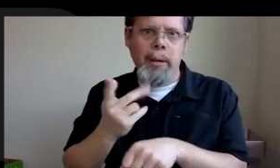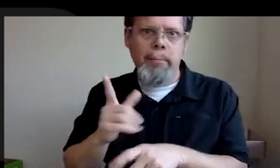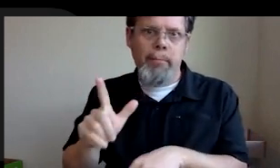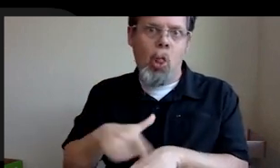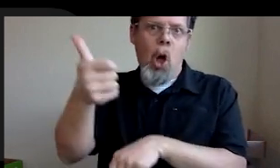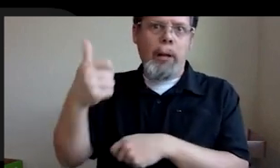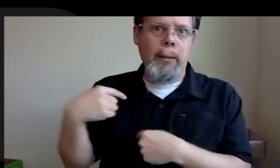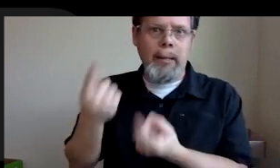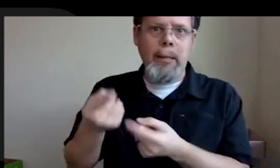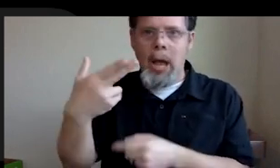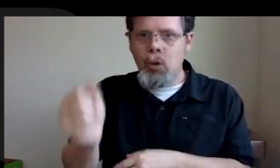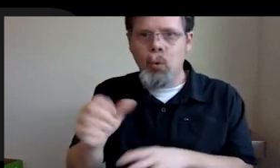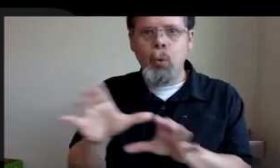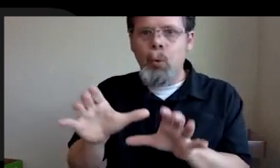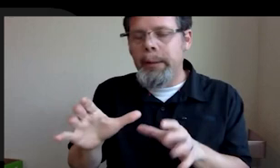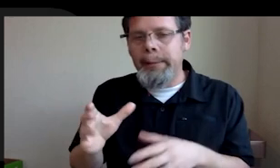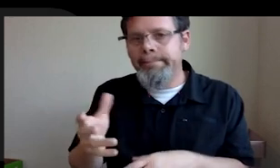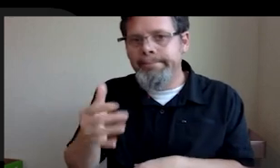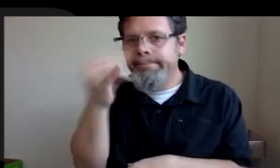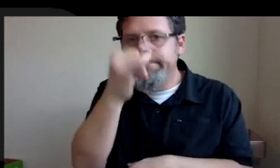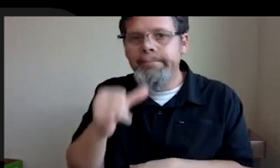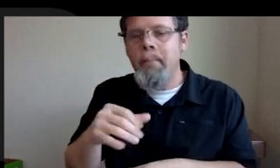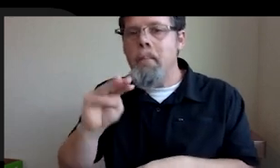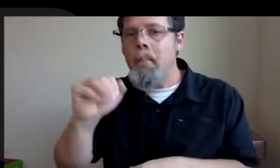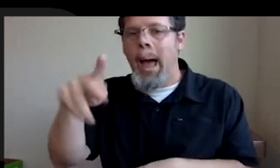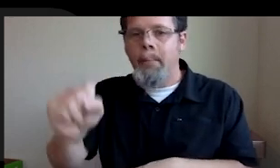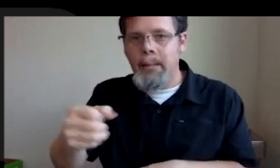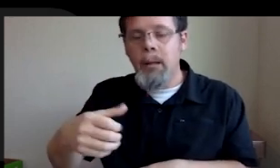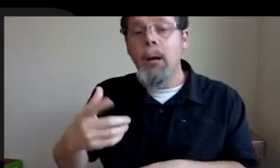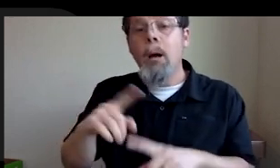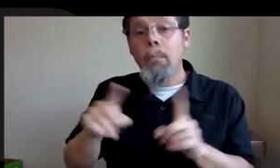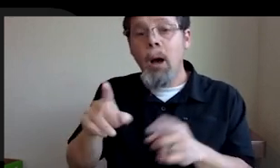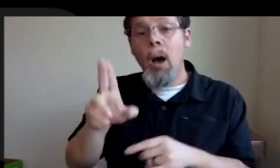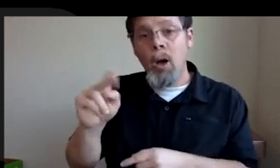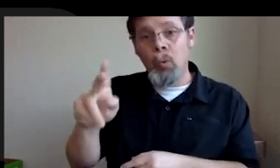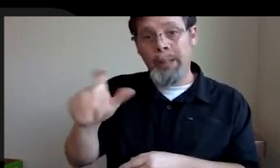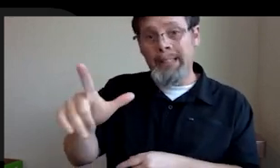doing dumb maps when I was a kid. But unreal has come a long way and I've just kind of attached